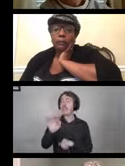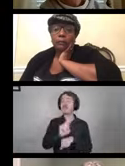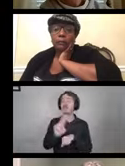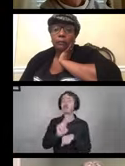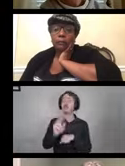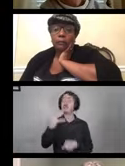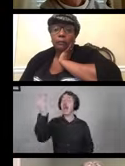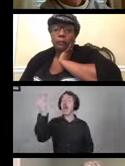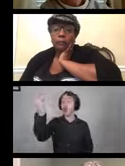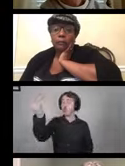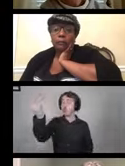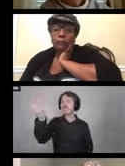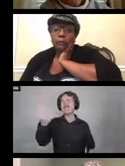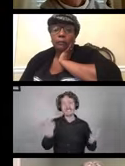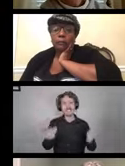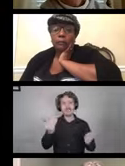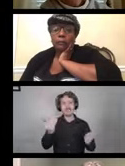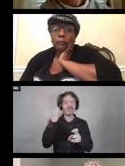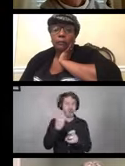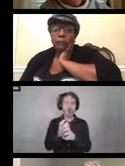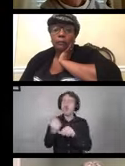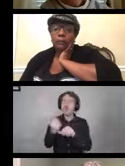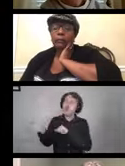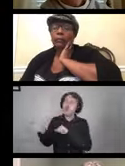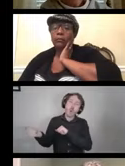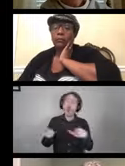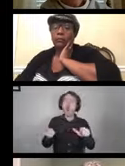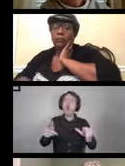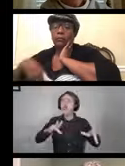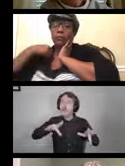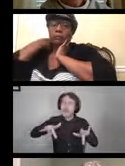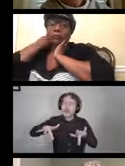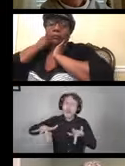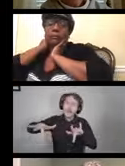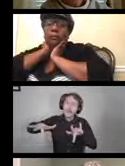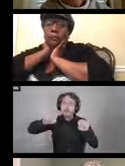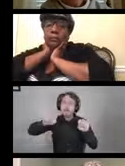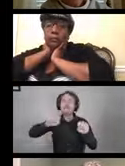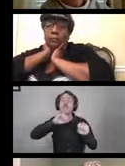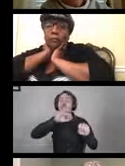it may be difficult to clear all dirt, debris, string, hair.